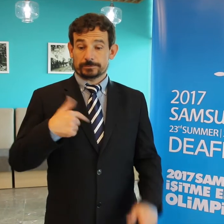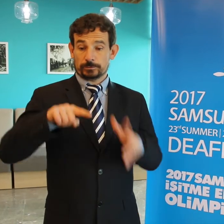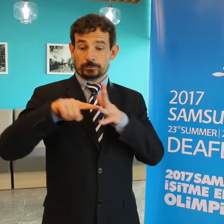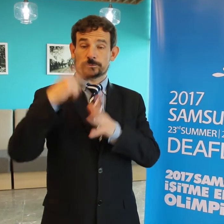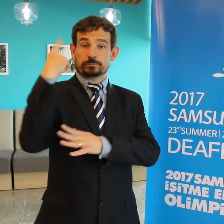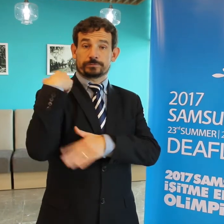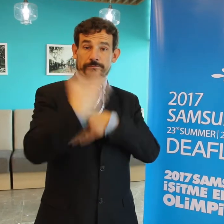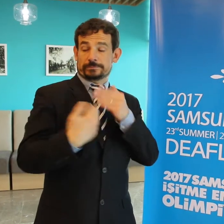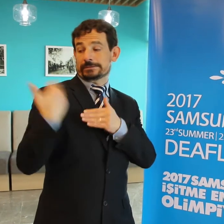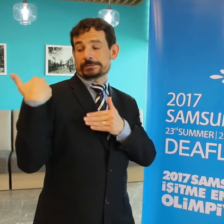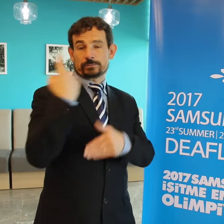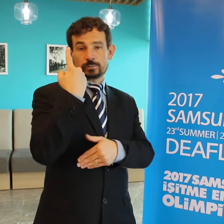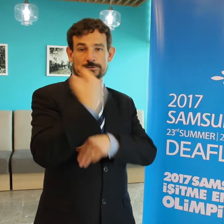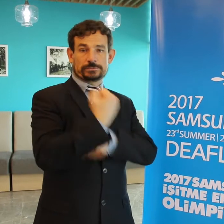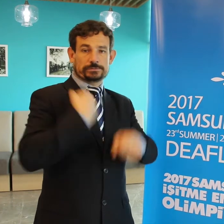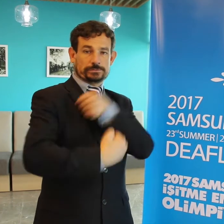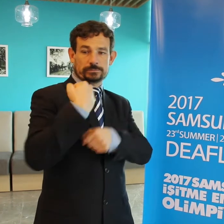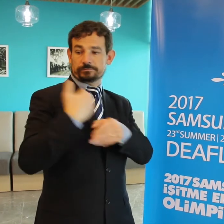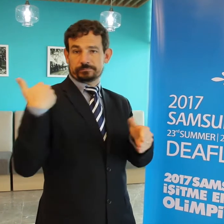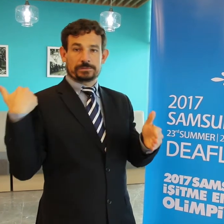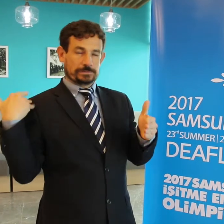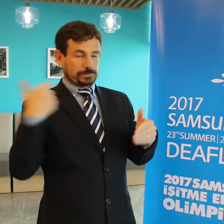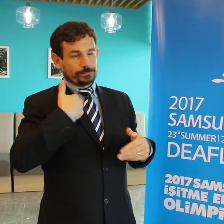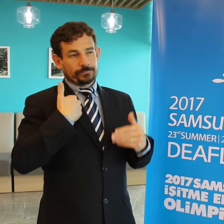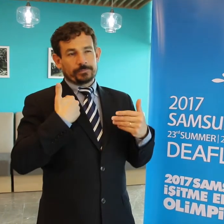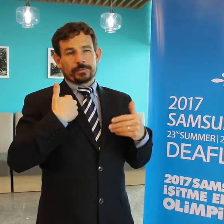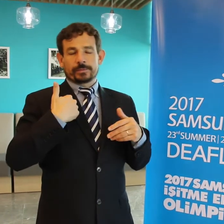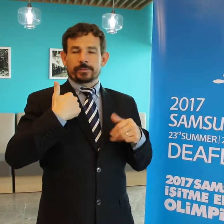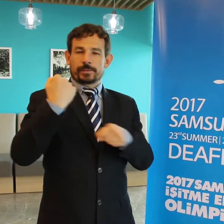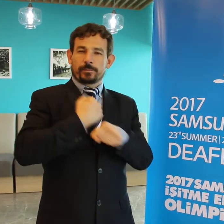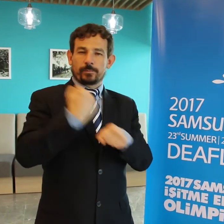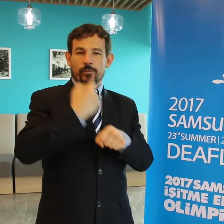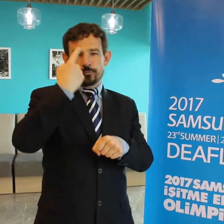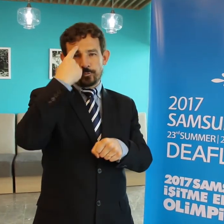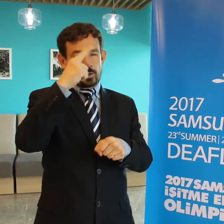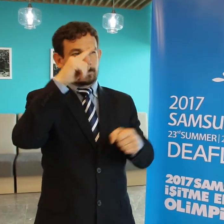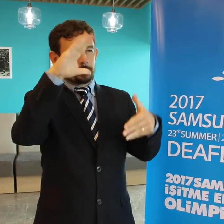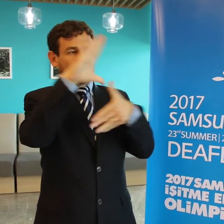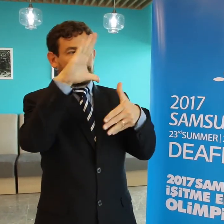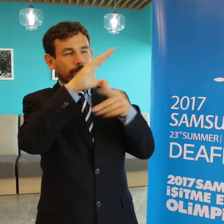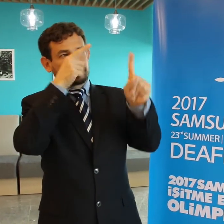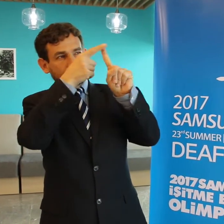I was elected for the President of Pan American Deaf Sports Organization (PANAMDES) and last year,